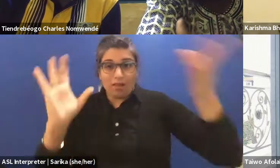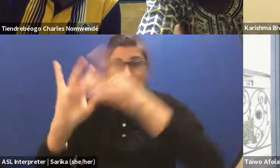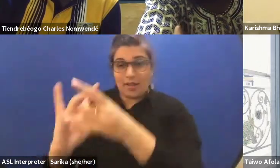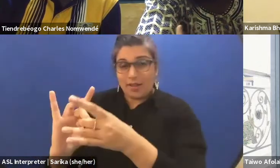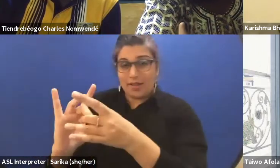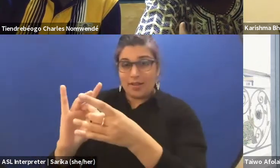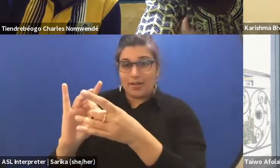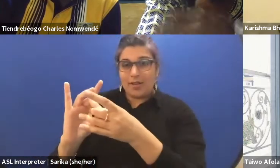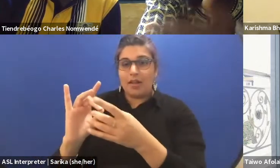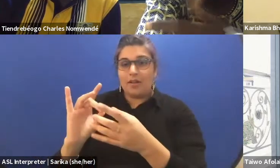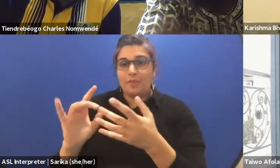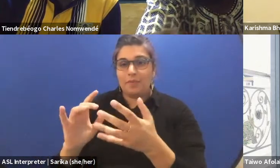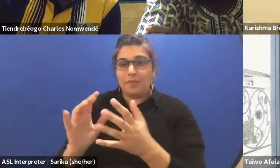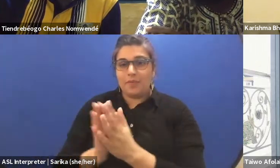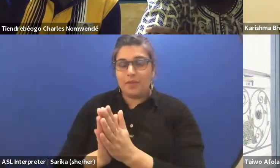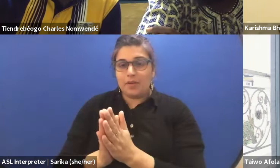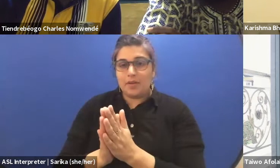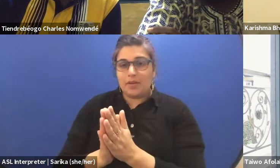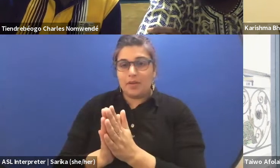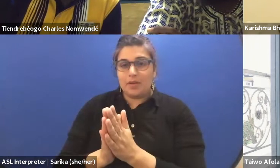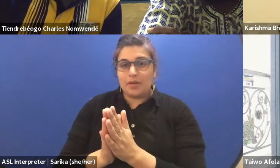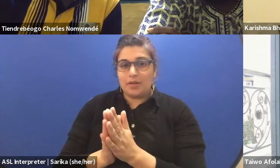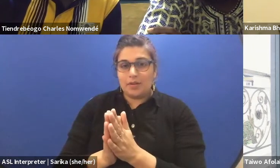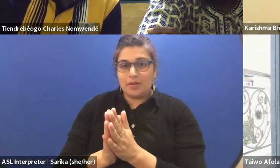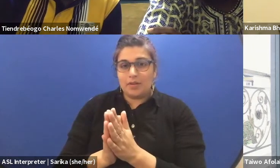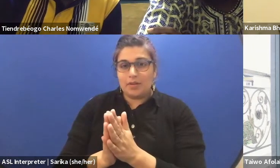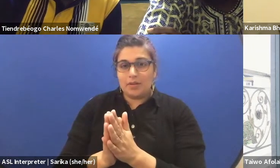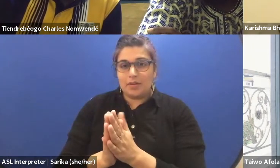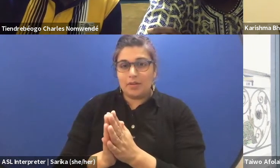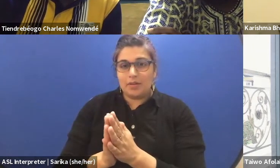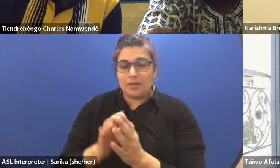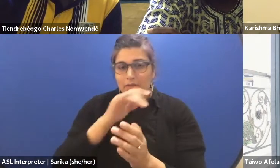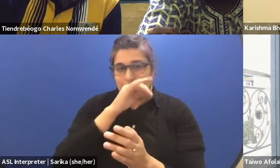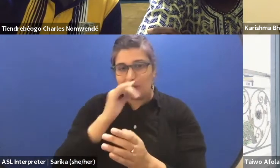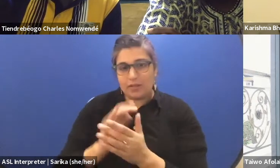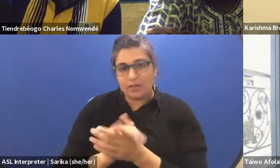that there are two. (Charles speaking French)